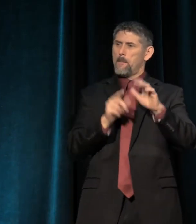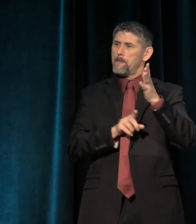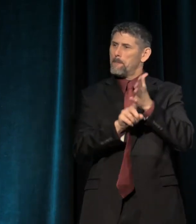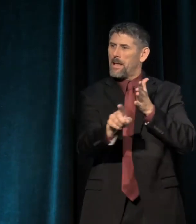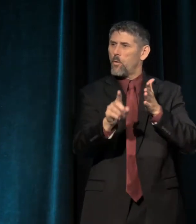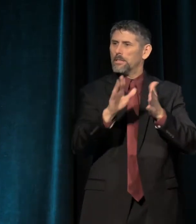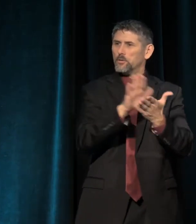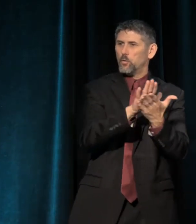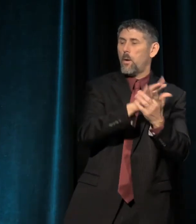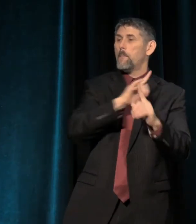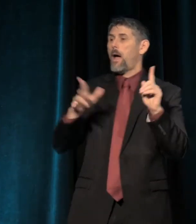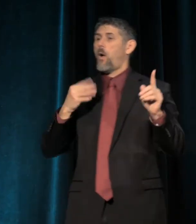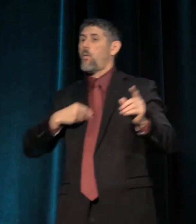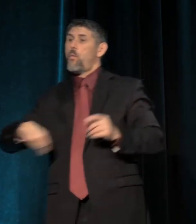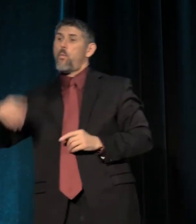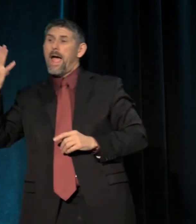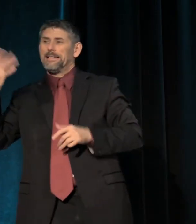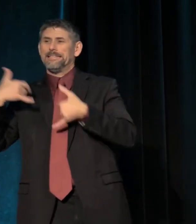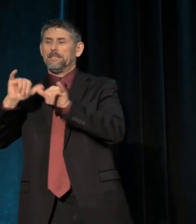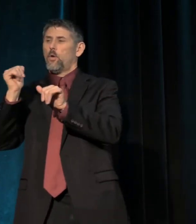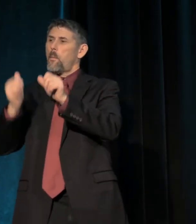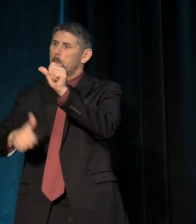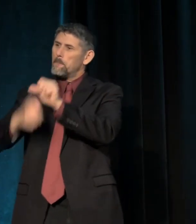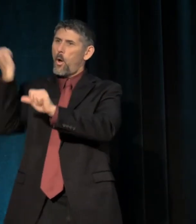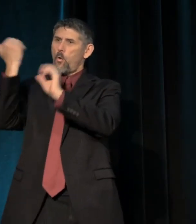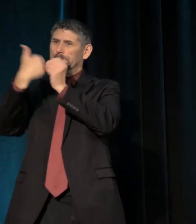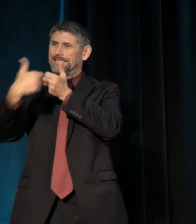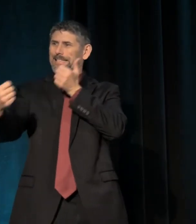but that whites are still the most segregated groups of all.